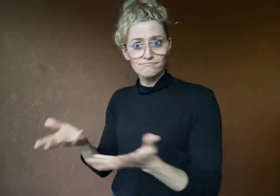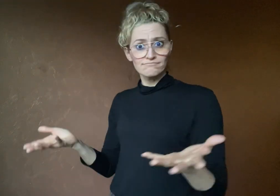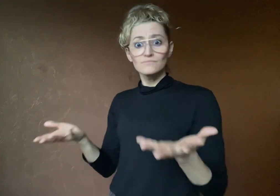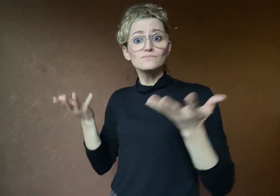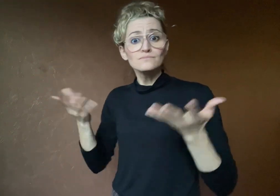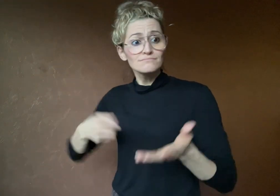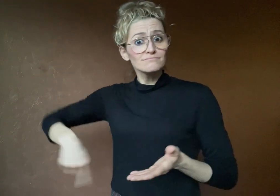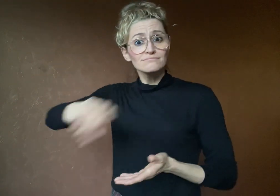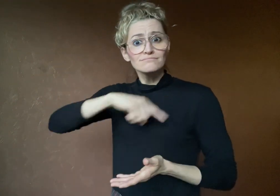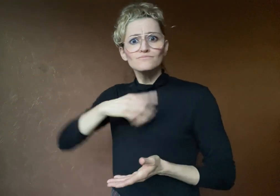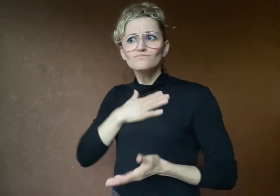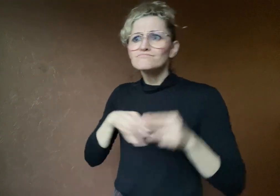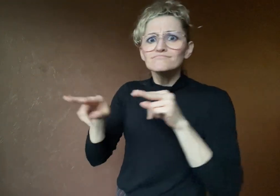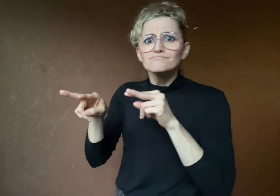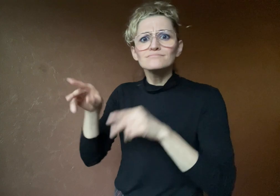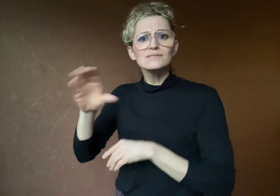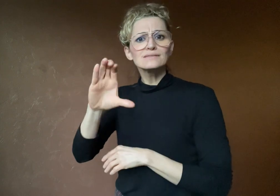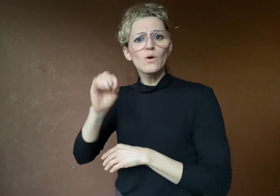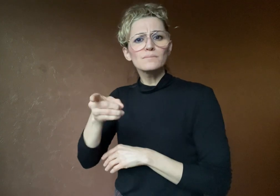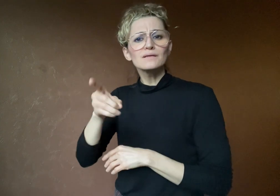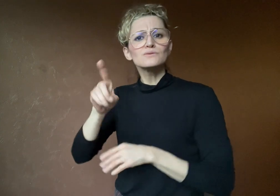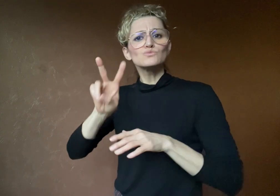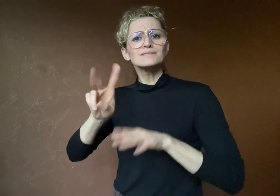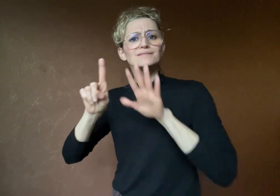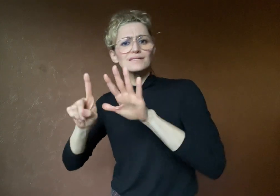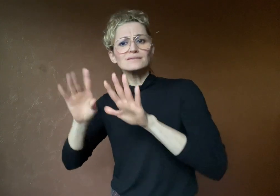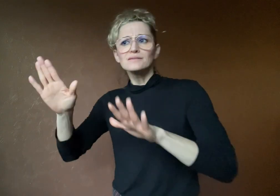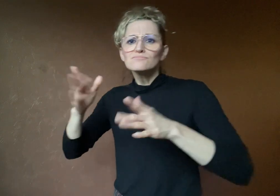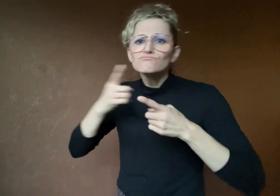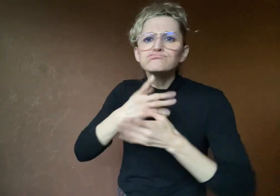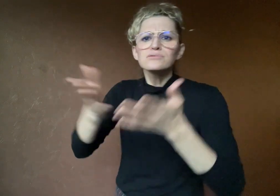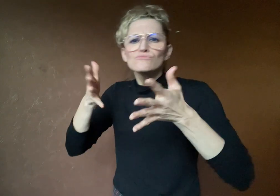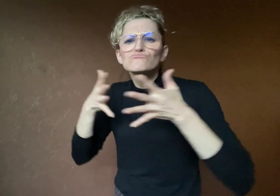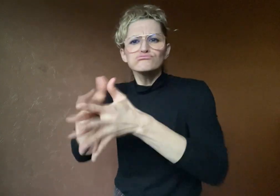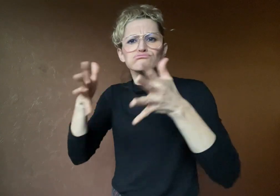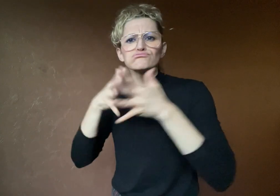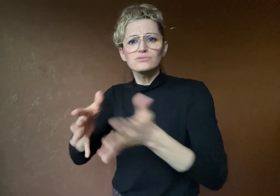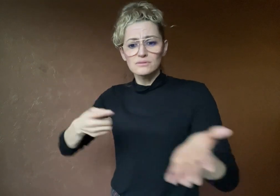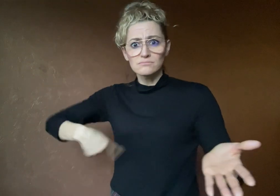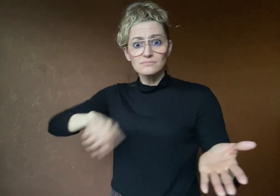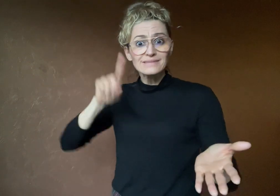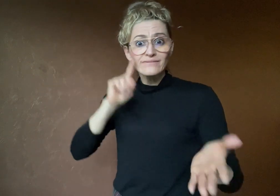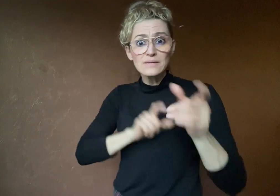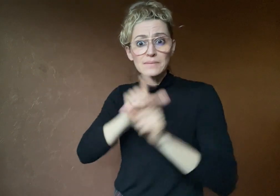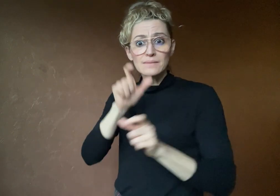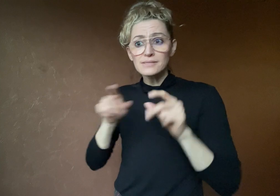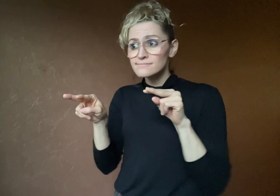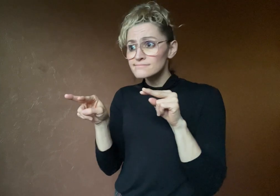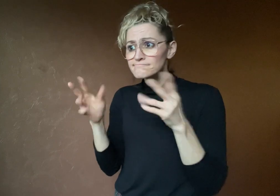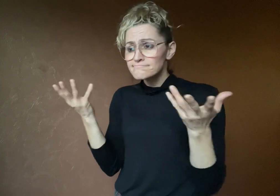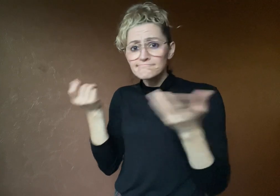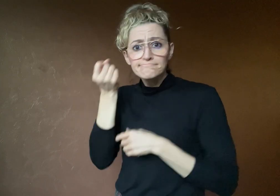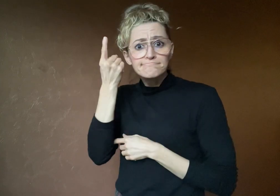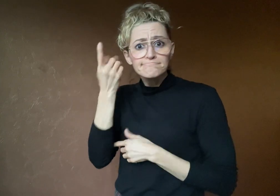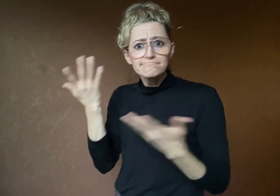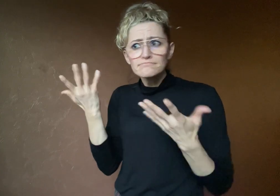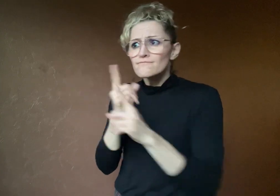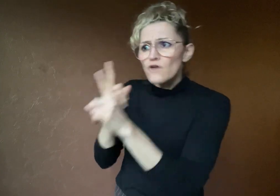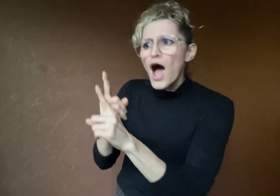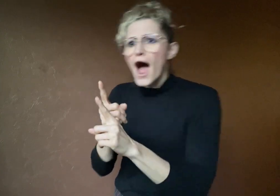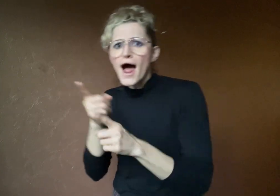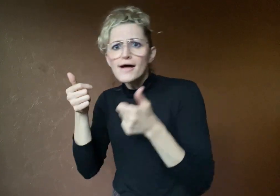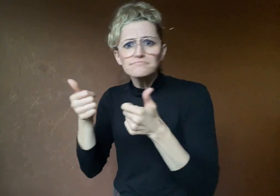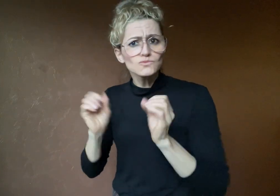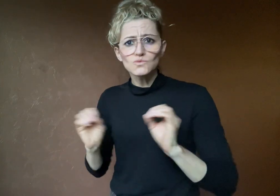not follow COP26 announcements. The Deaf community is feeling totally